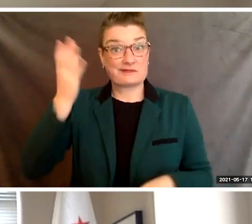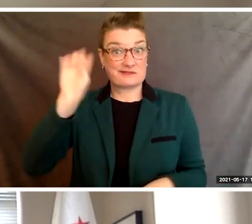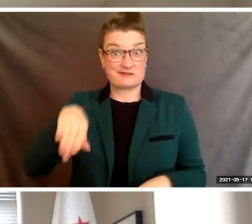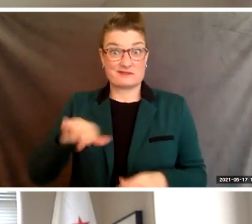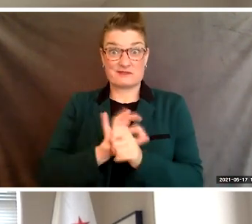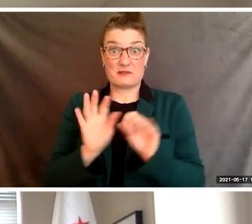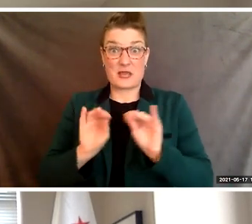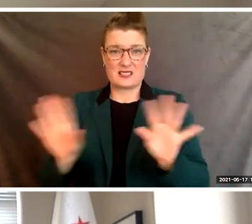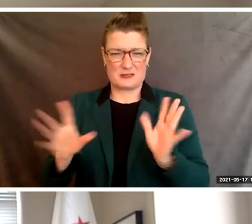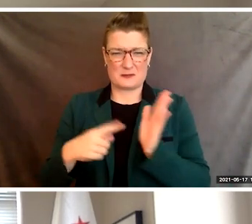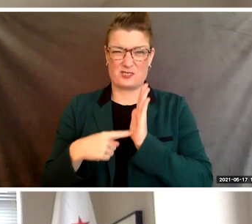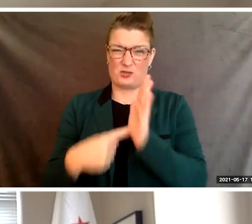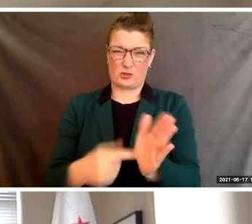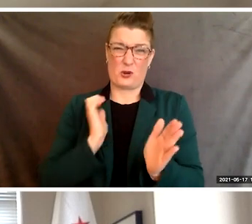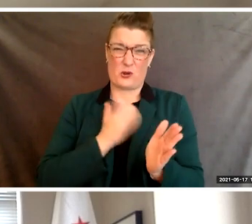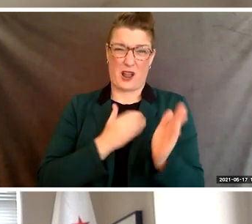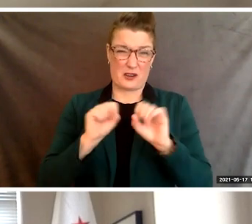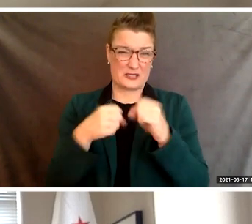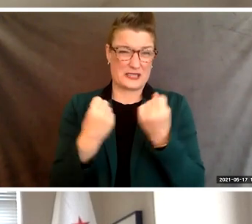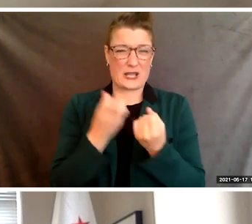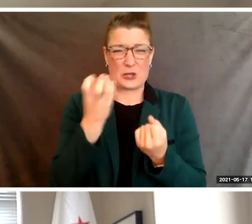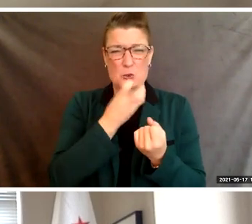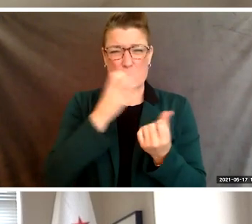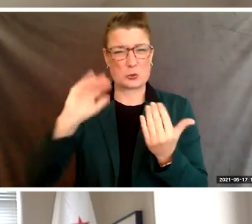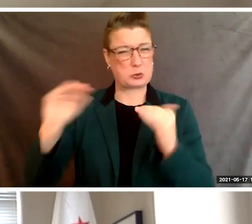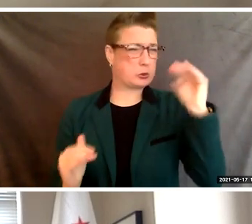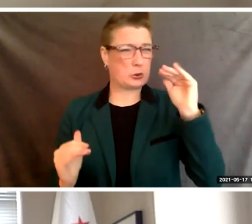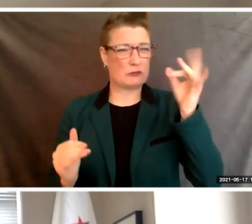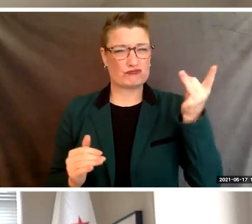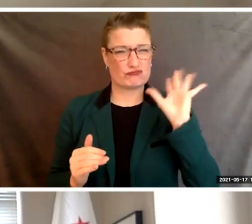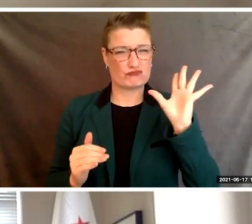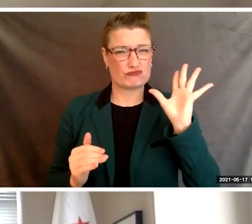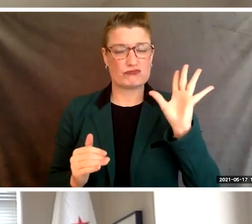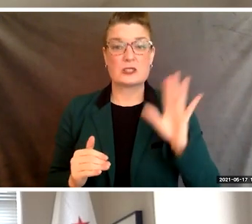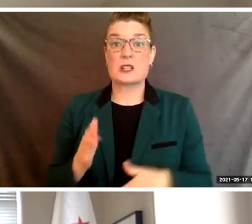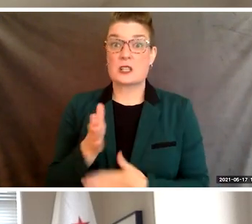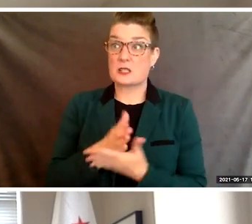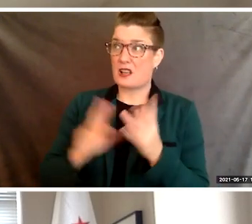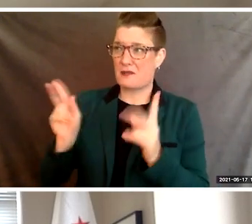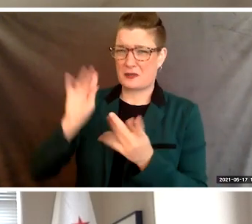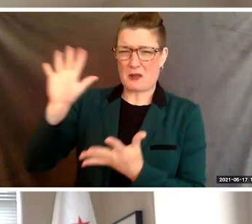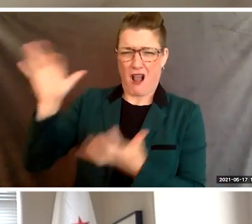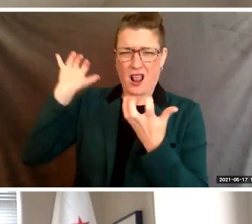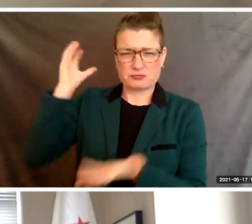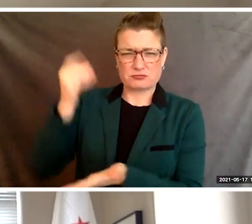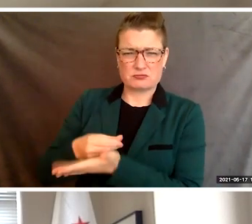about our society. And while some have made great fortunes, many have suffered.